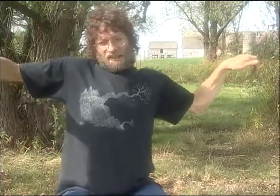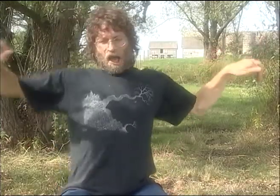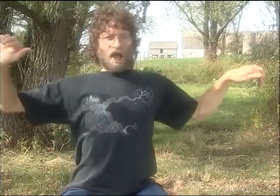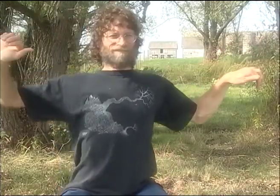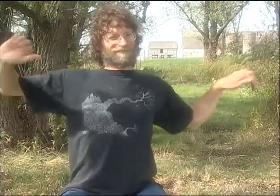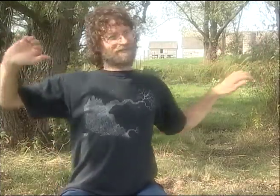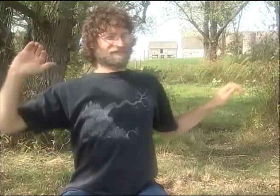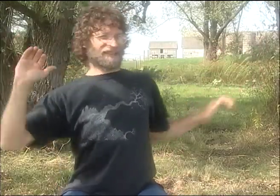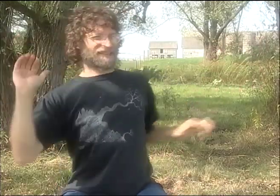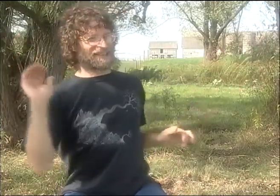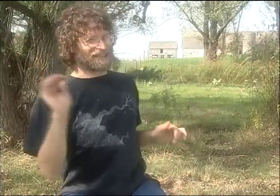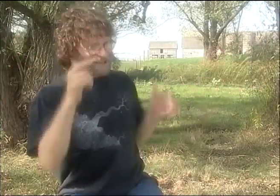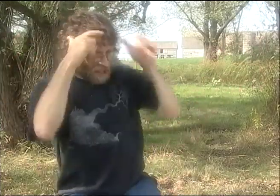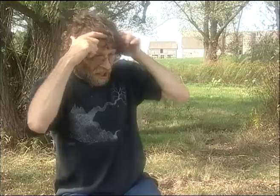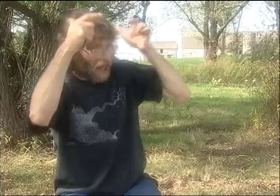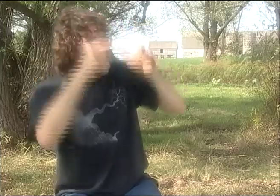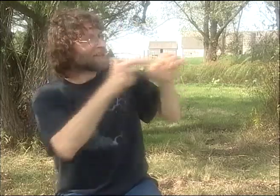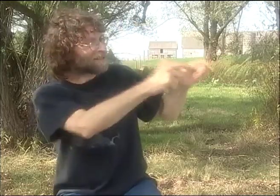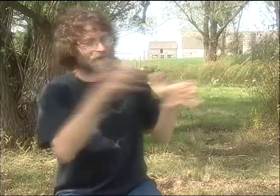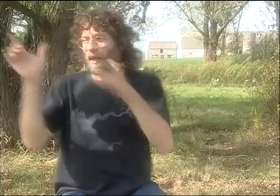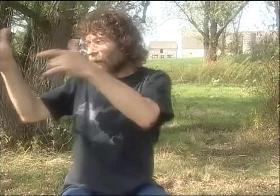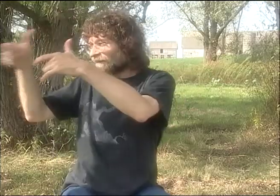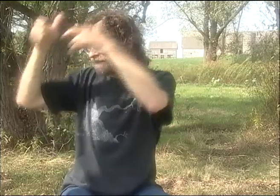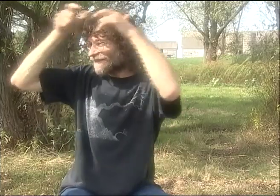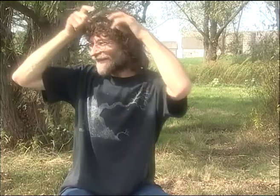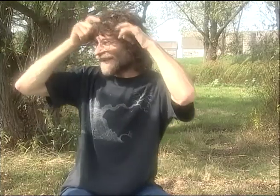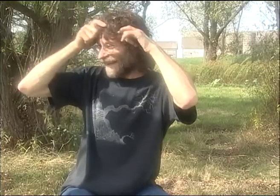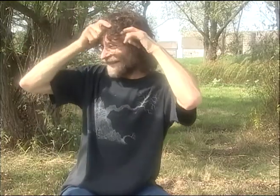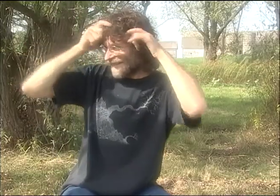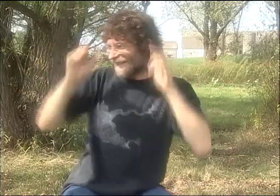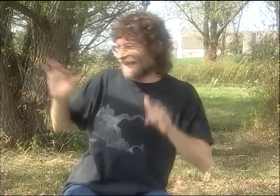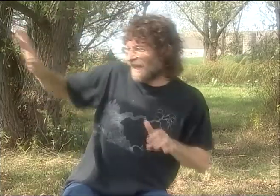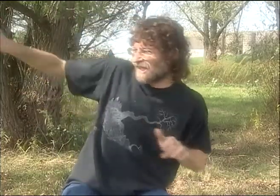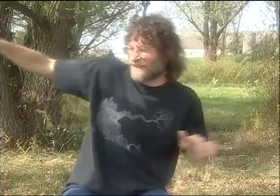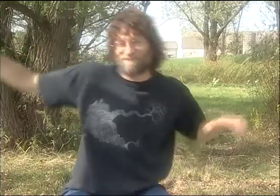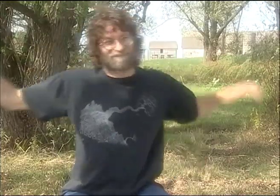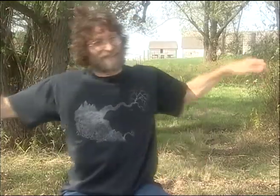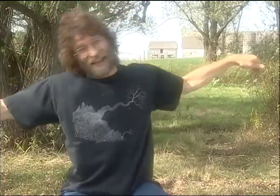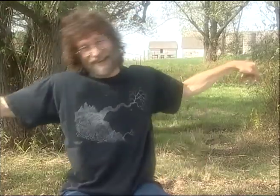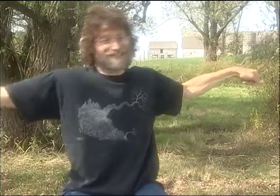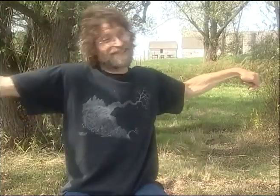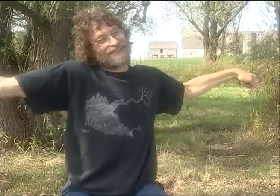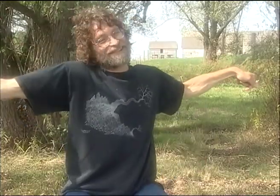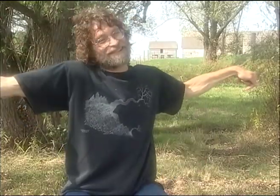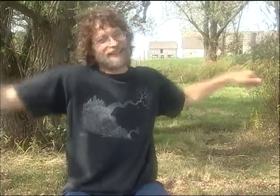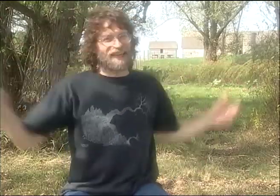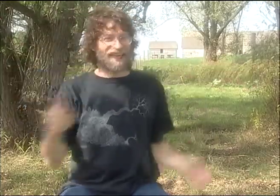AS IF HE'S GOING ON SHIFT, AND JESUS ON THE FIRST SHIFT GIVES HIM THE CROWN,